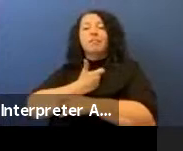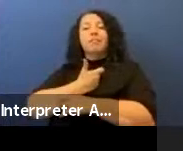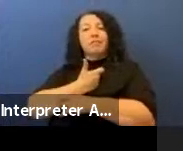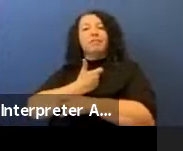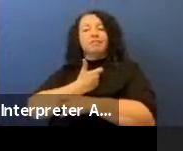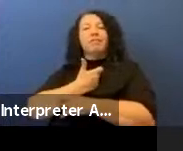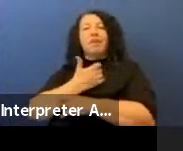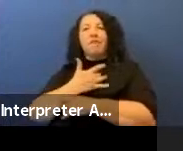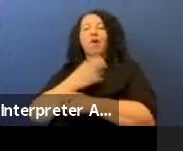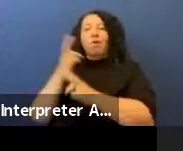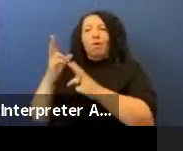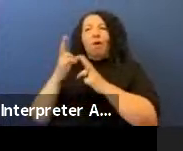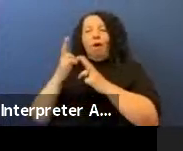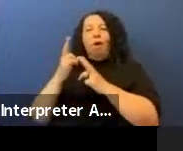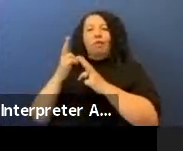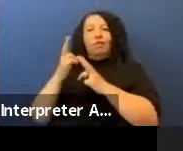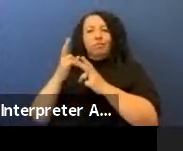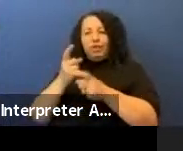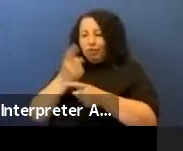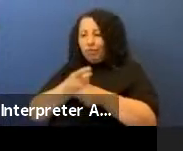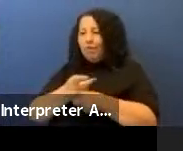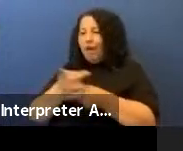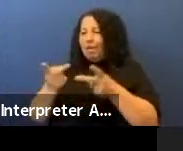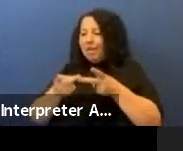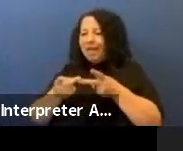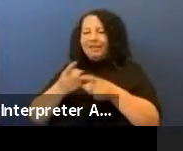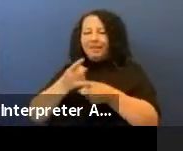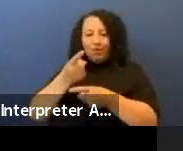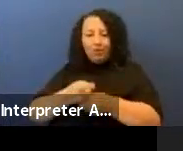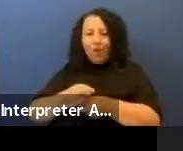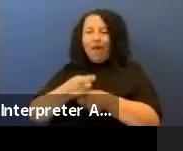placed in the right place at the right time